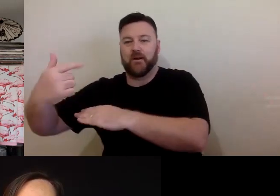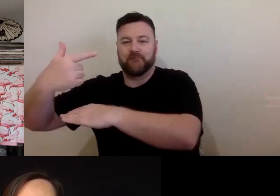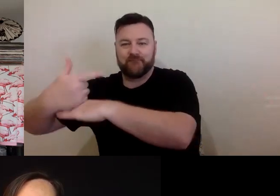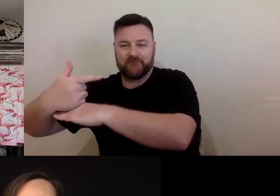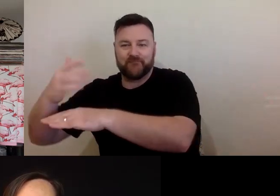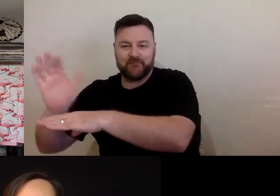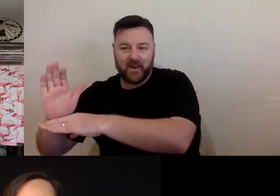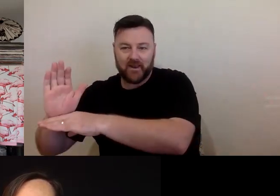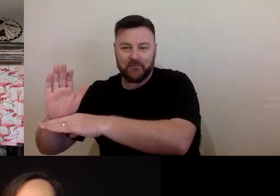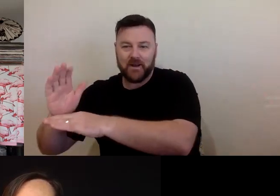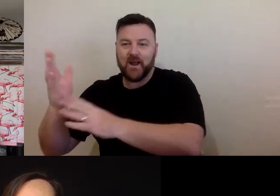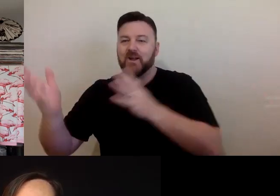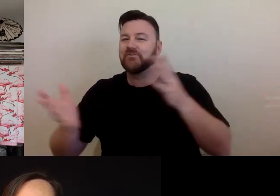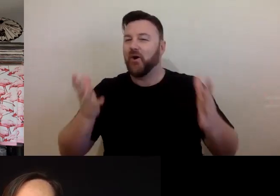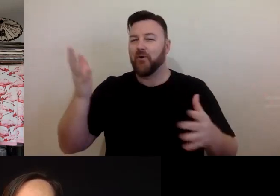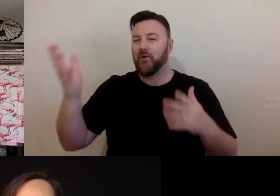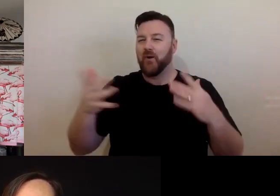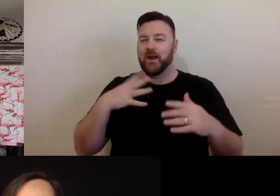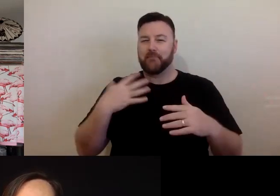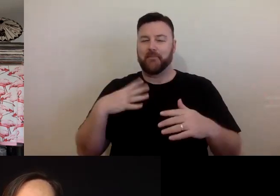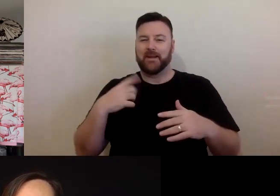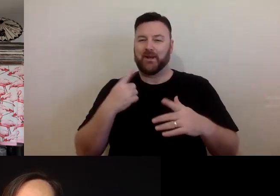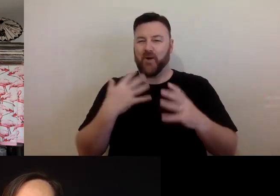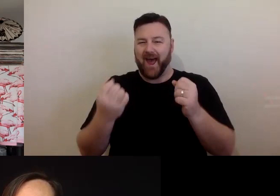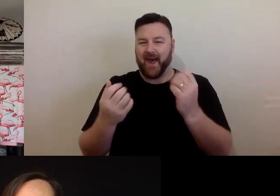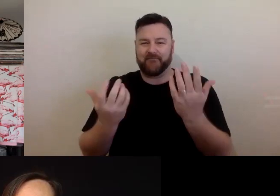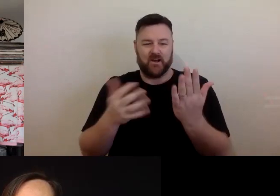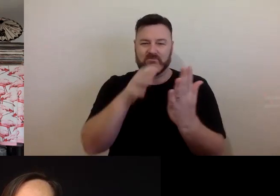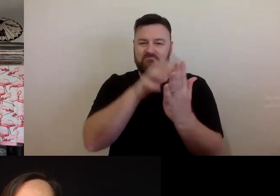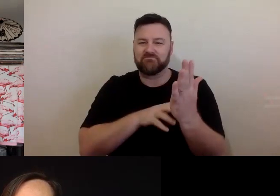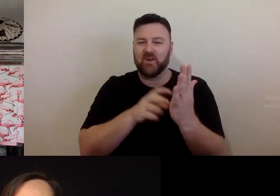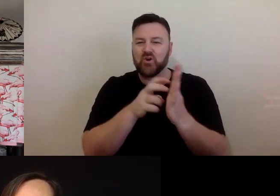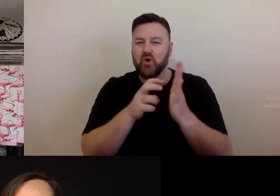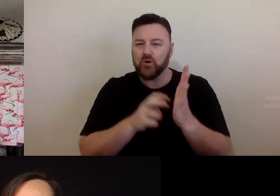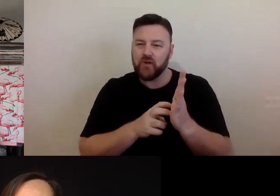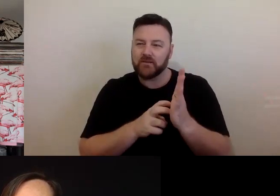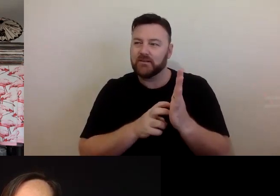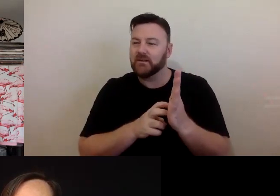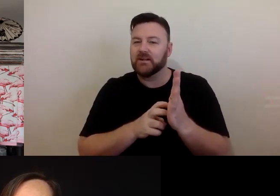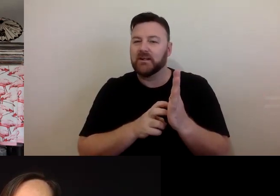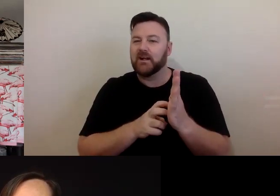they assign or licence to you the use of the film for a wide range of purposes.